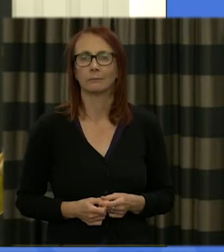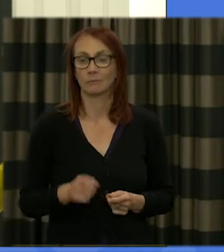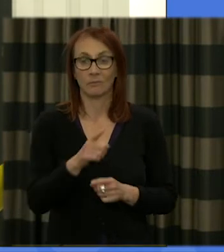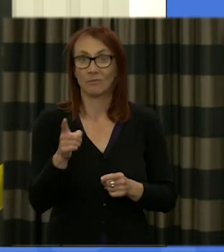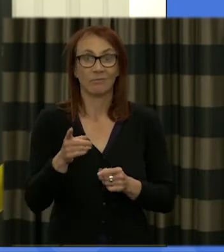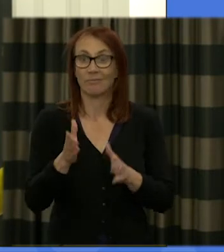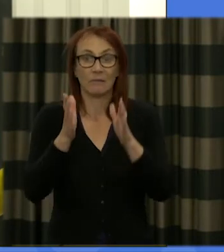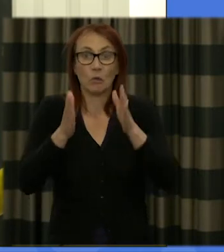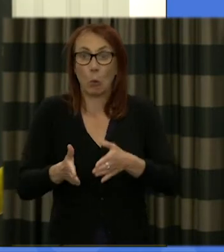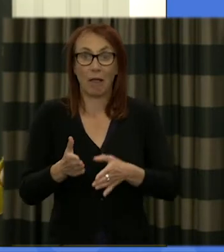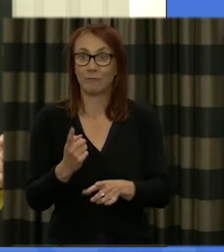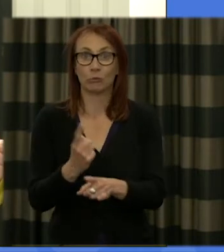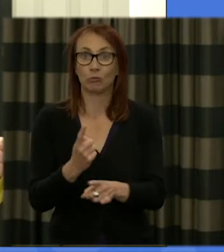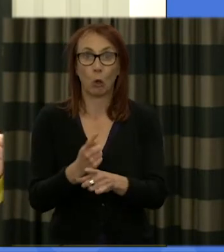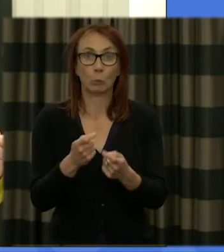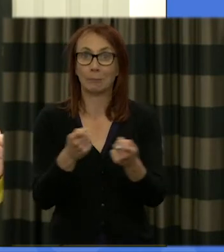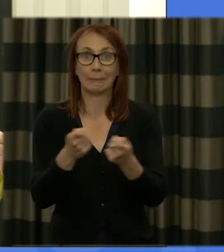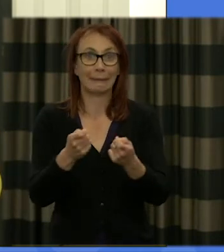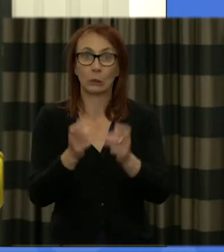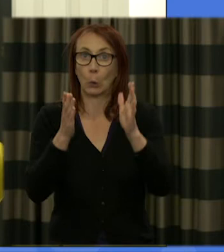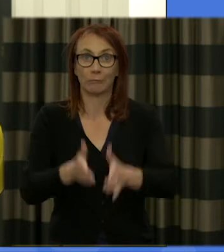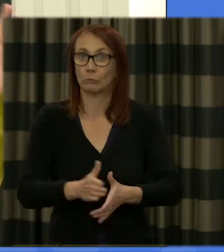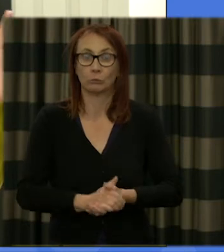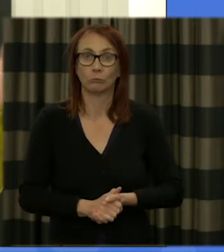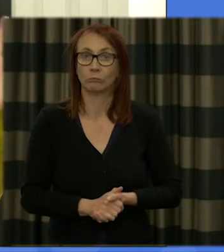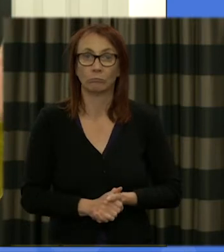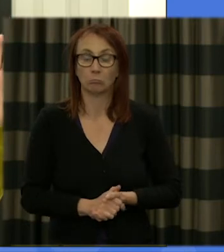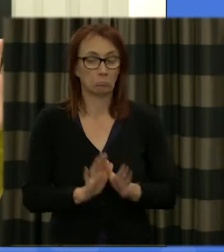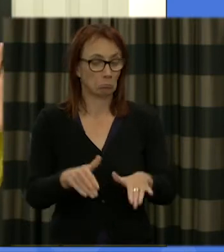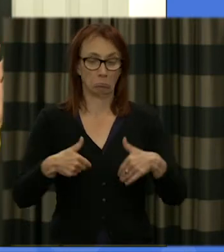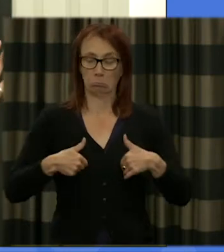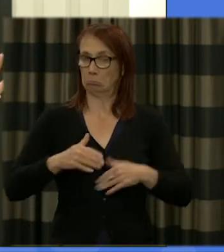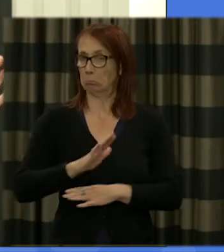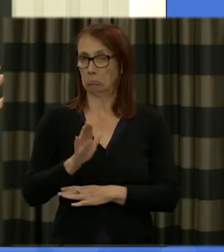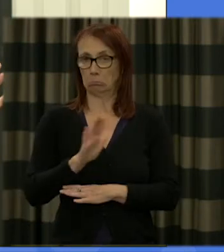the media as we go along and you so absolutely don't feel that you have to